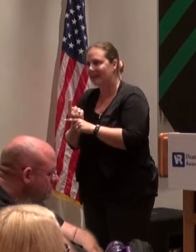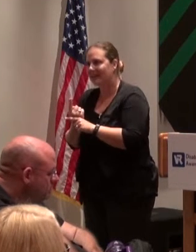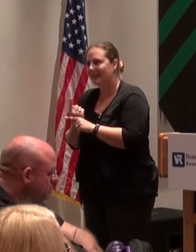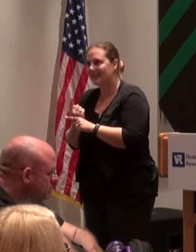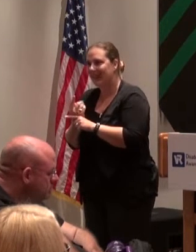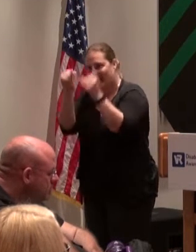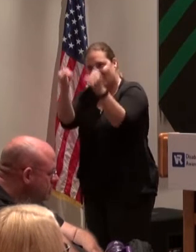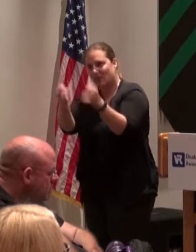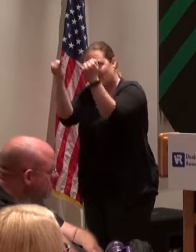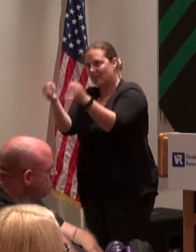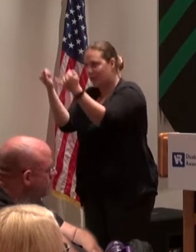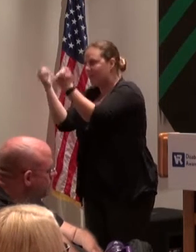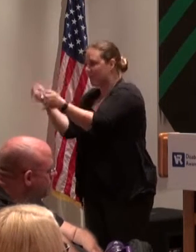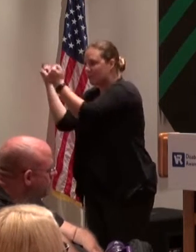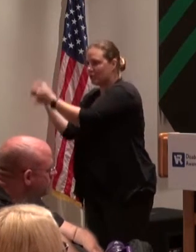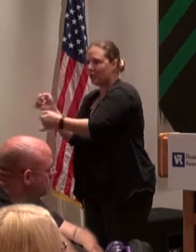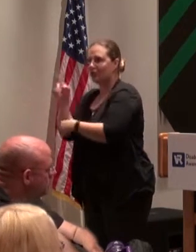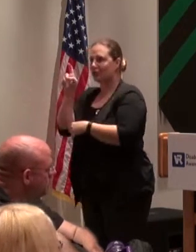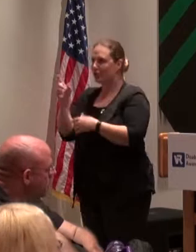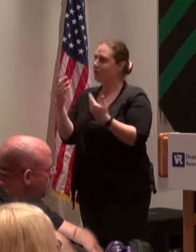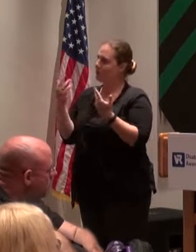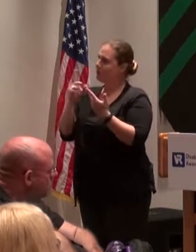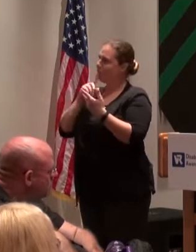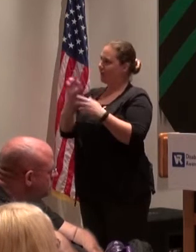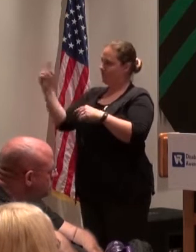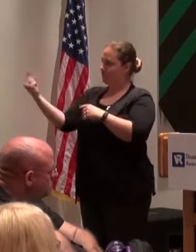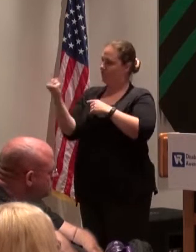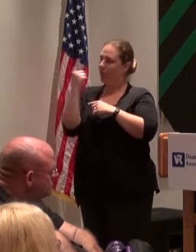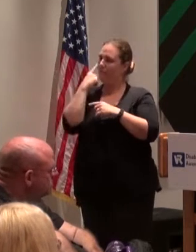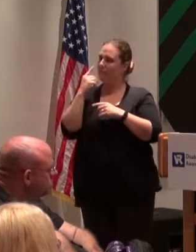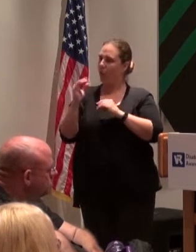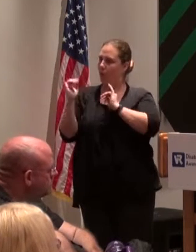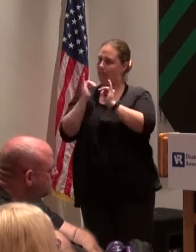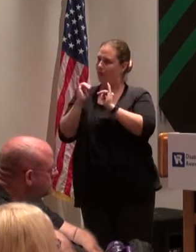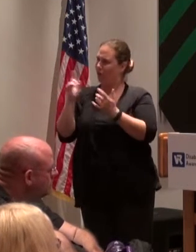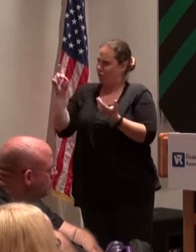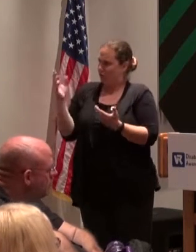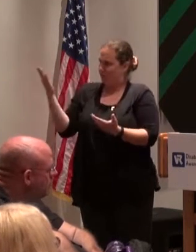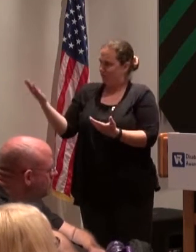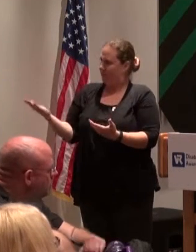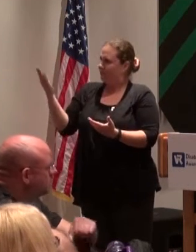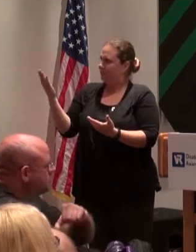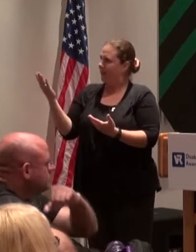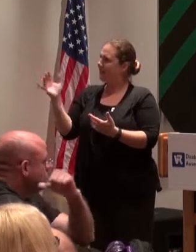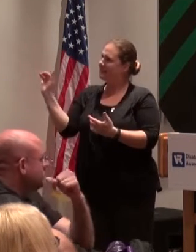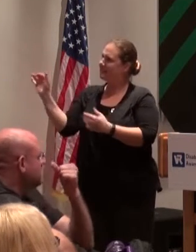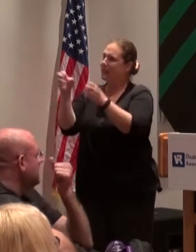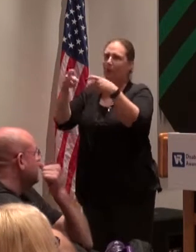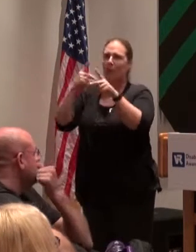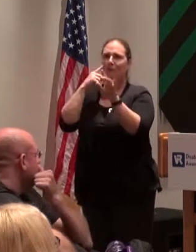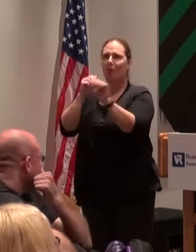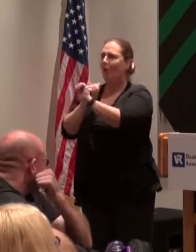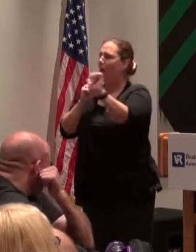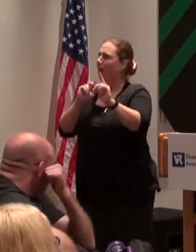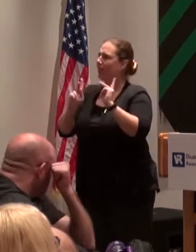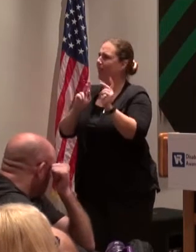and treated as such when they come even for the interview so they can have the same opportunity as everyone else.